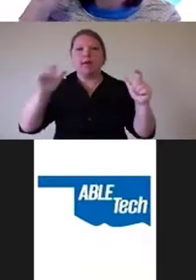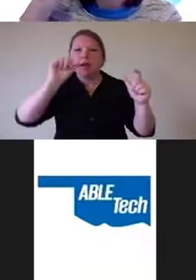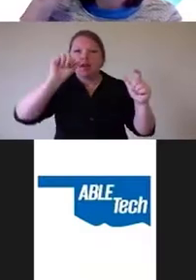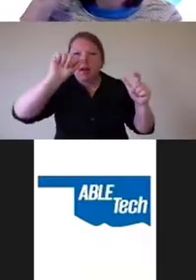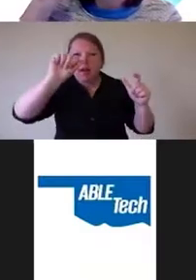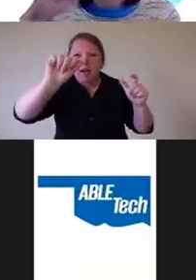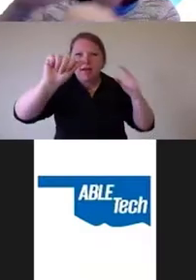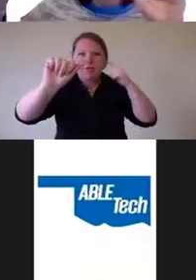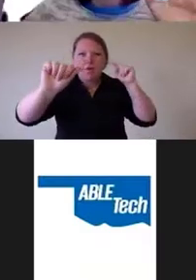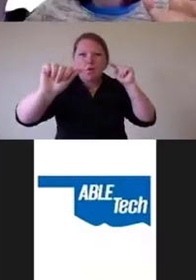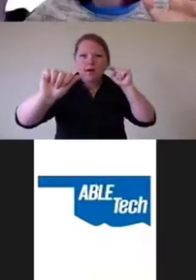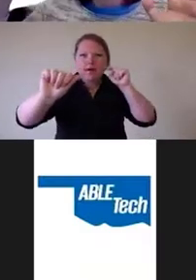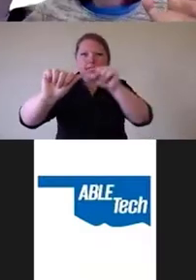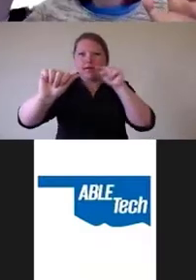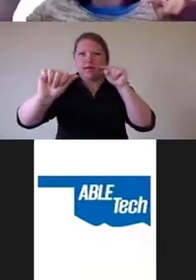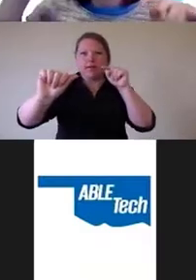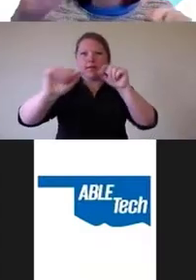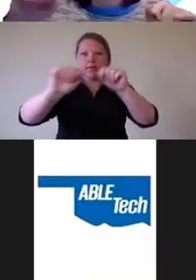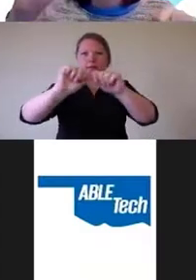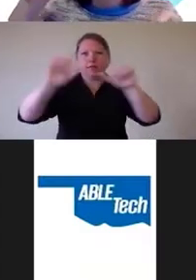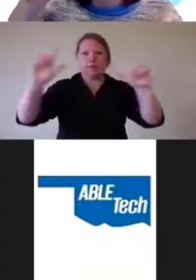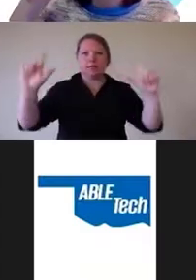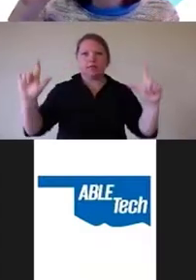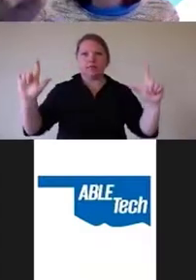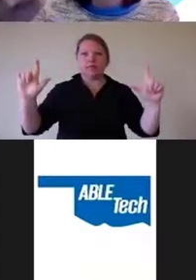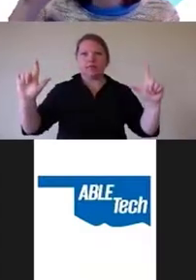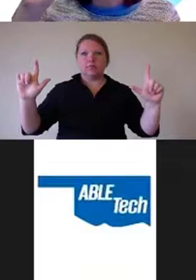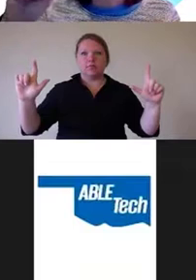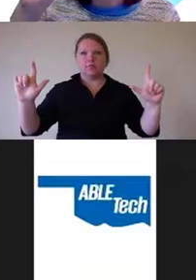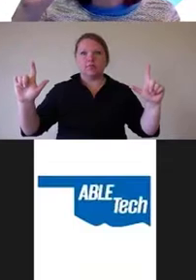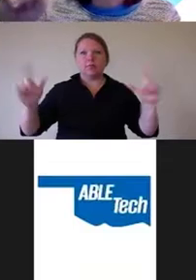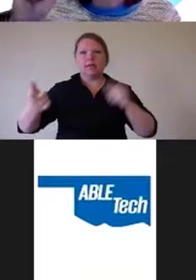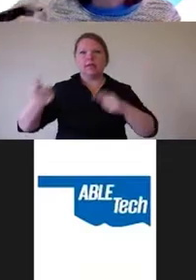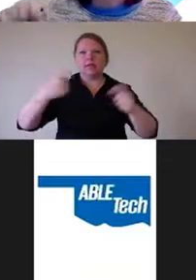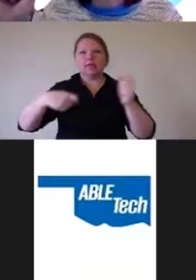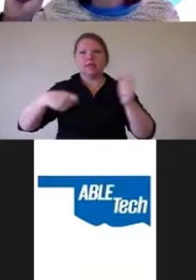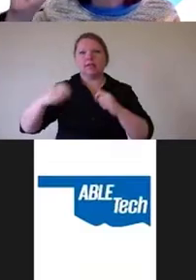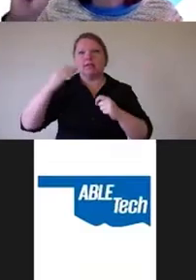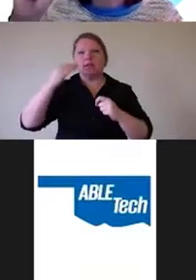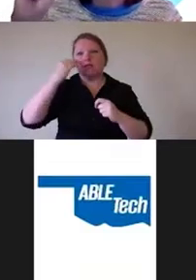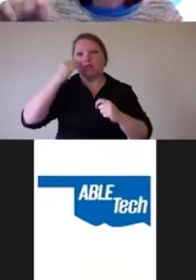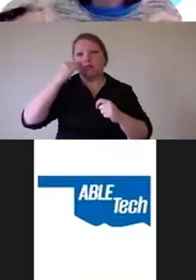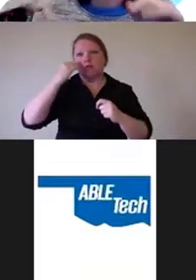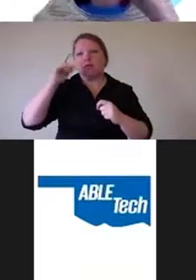it and and make the screen bigger instead of knowing that you're supposed to do control plus plus.